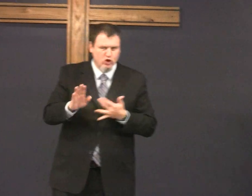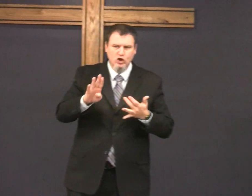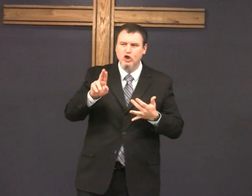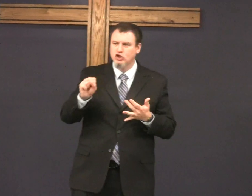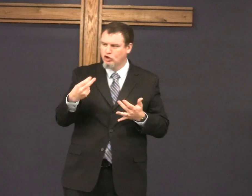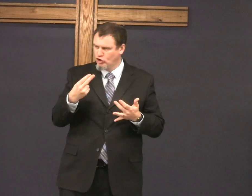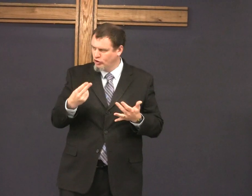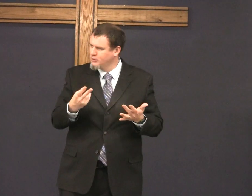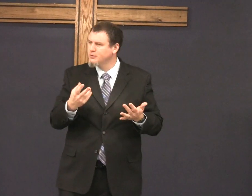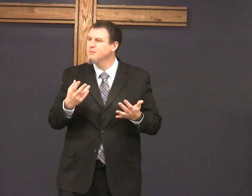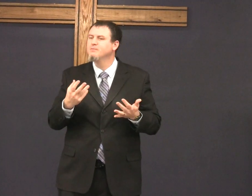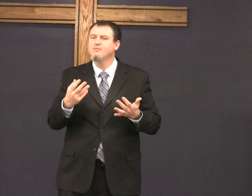with the burning bush